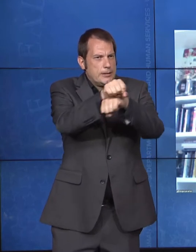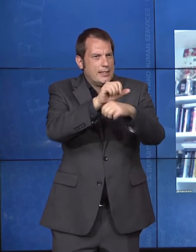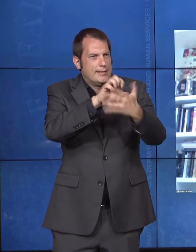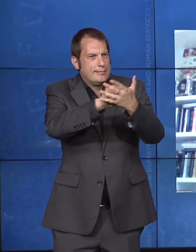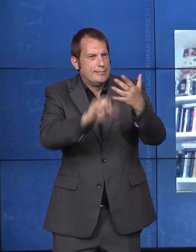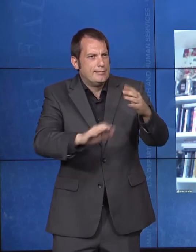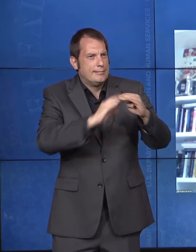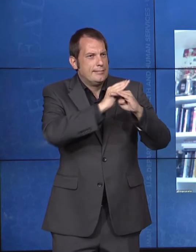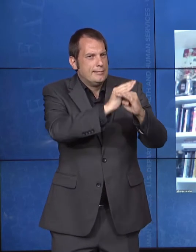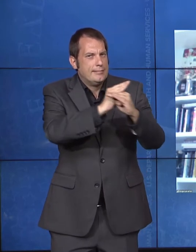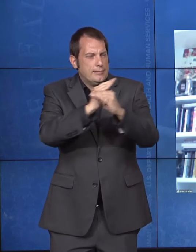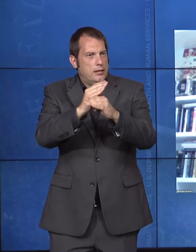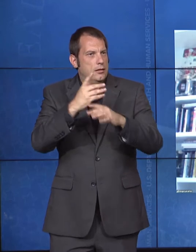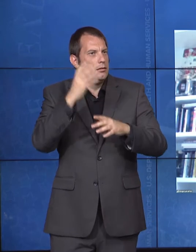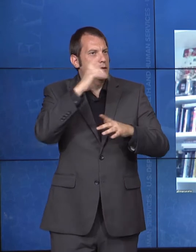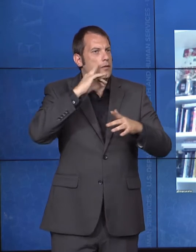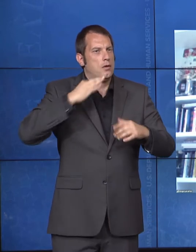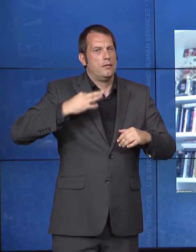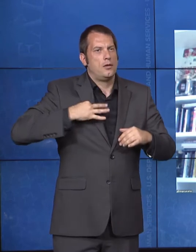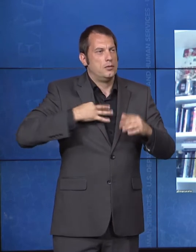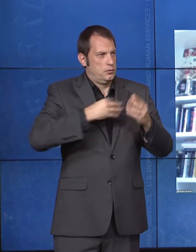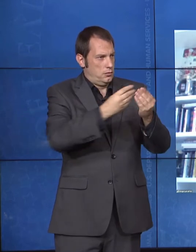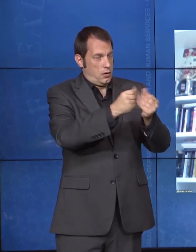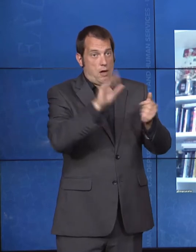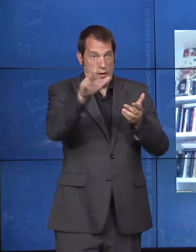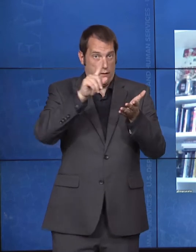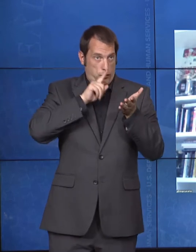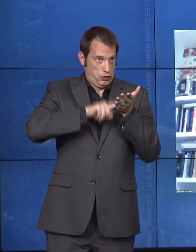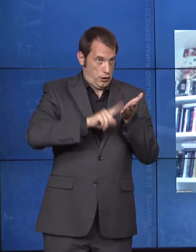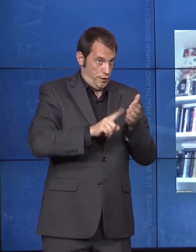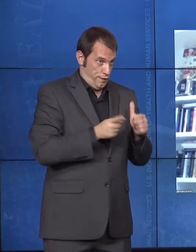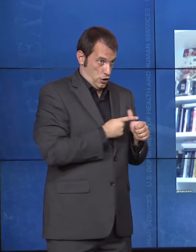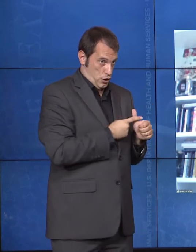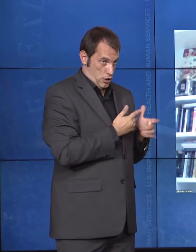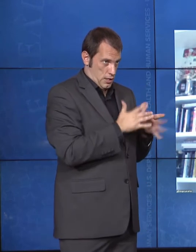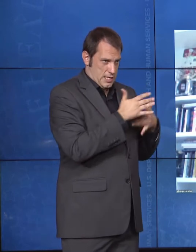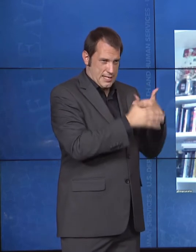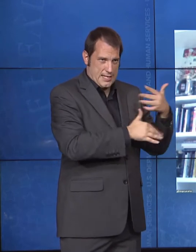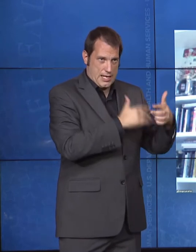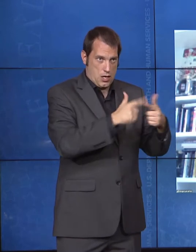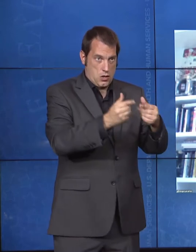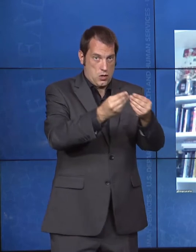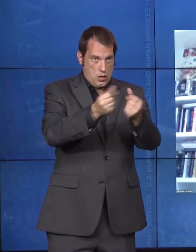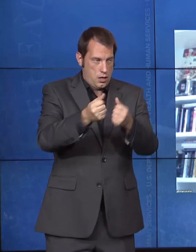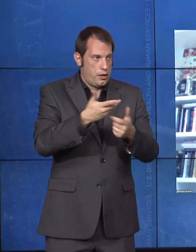and they have actually cleaned up their process to not -- to make sure that that such blunt